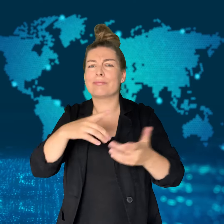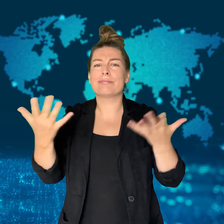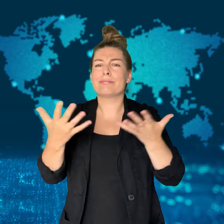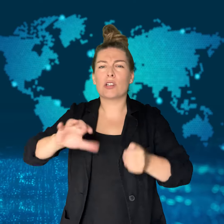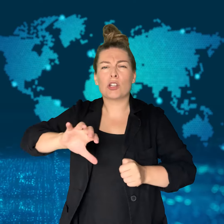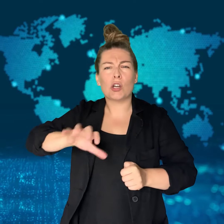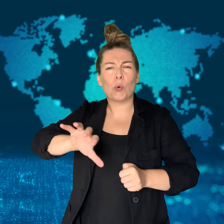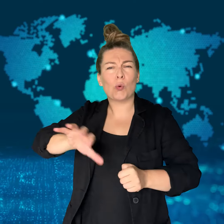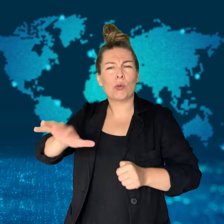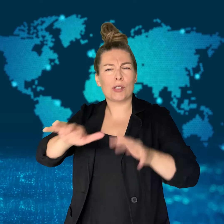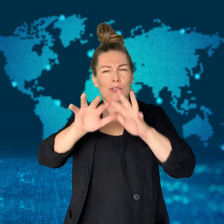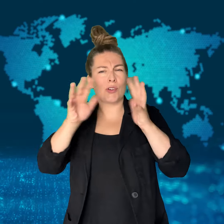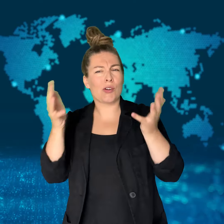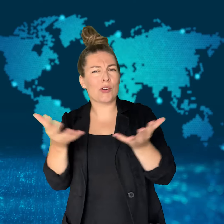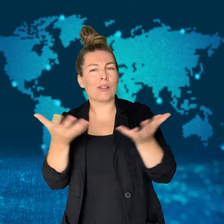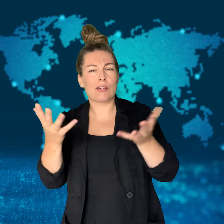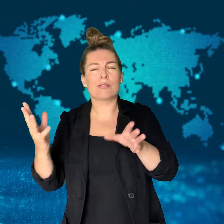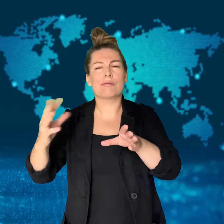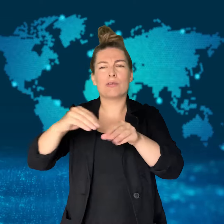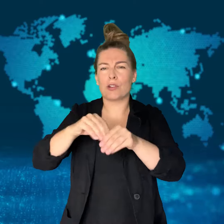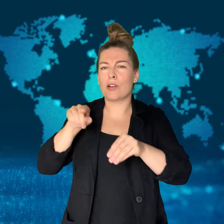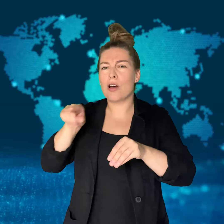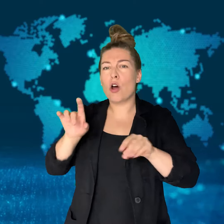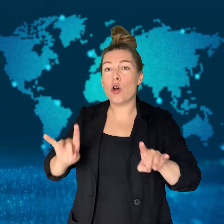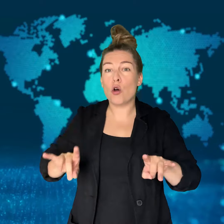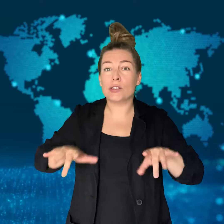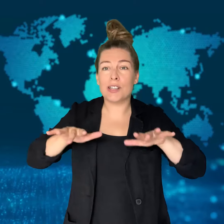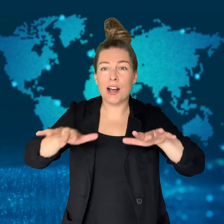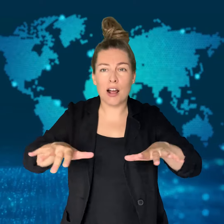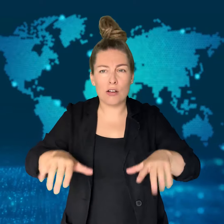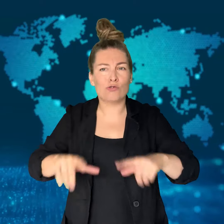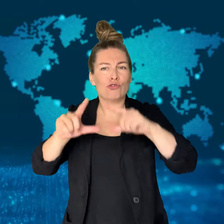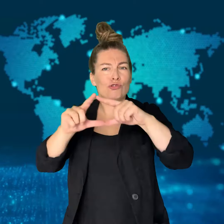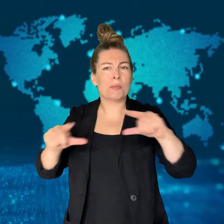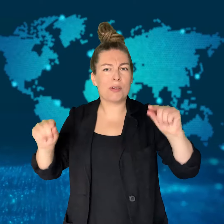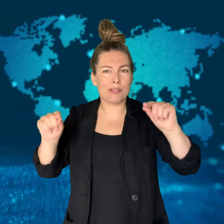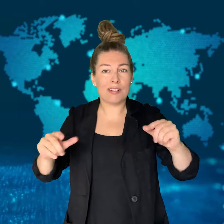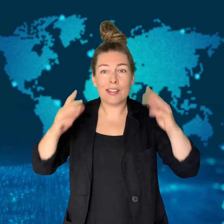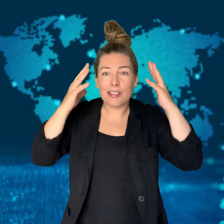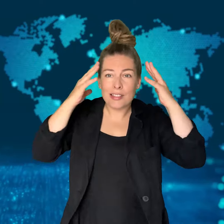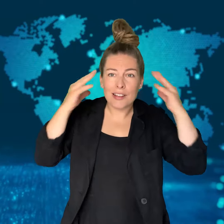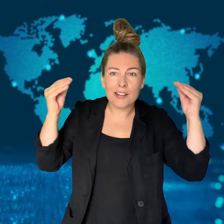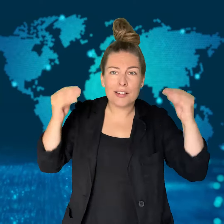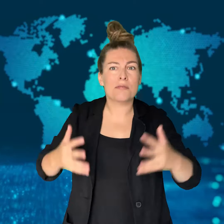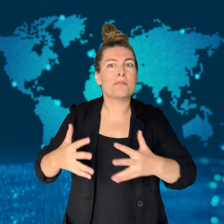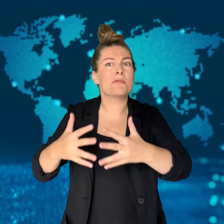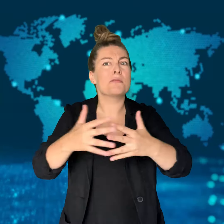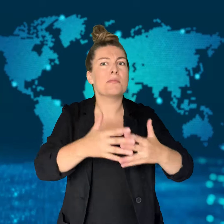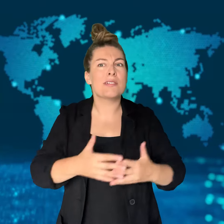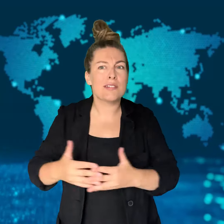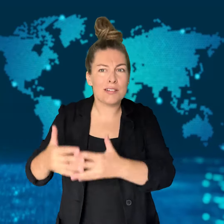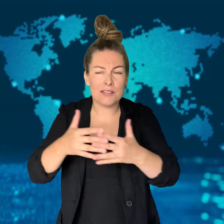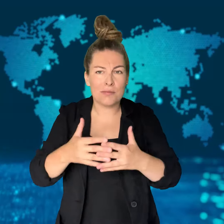Airports in many countries including Australia, Japan, Netherlands,